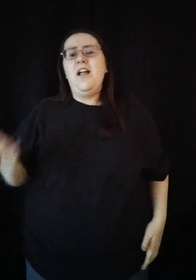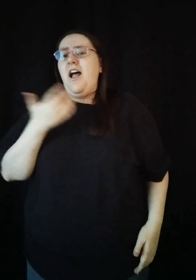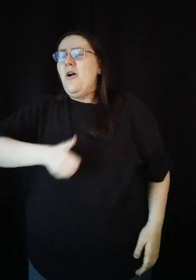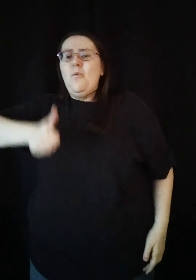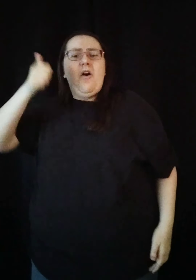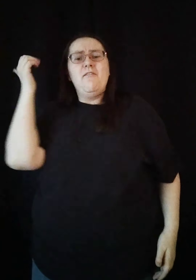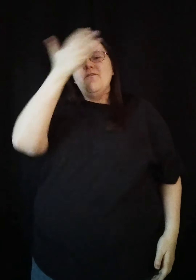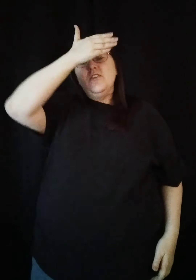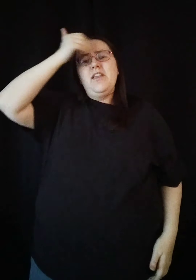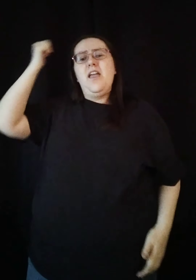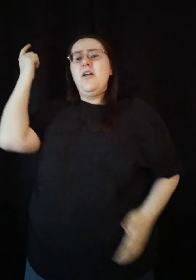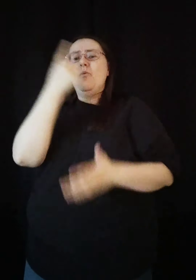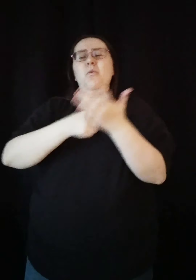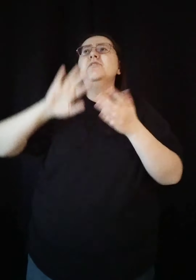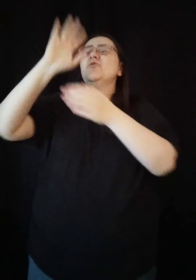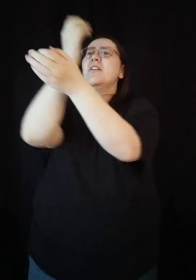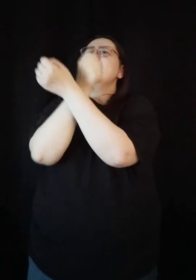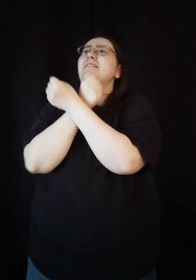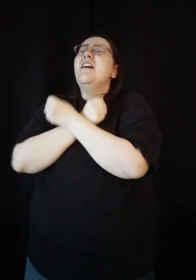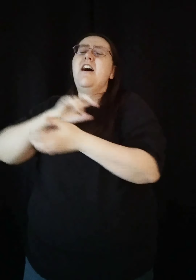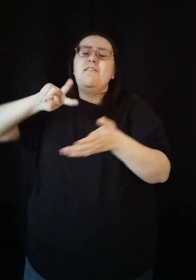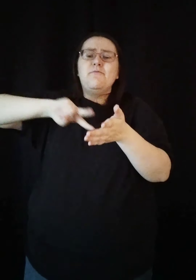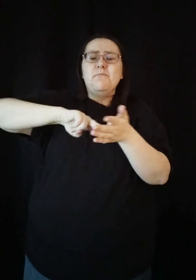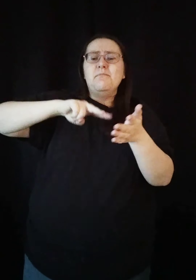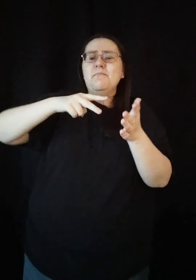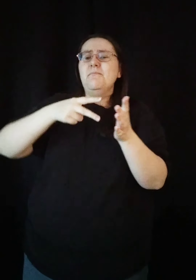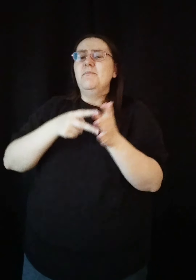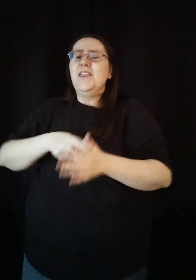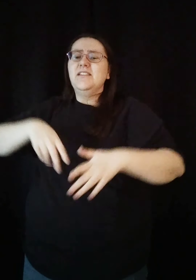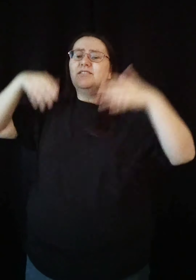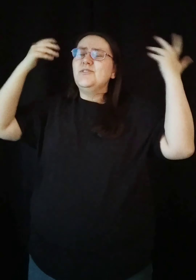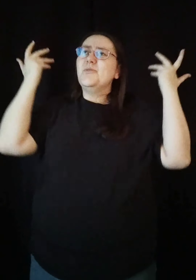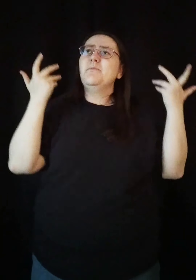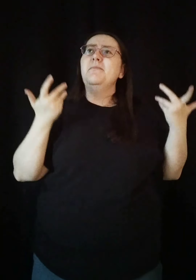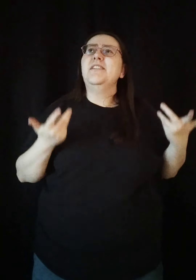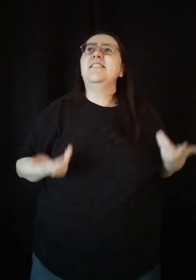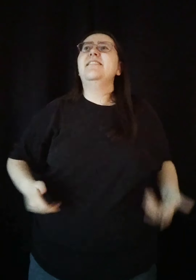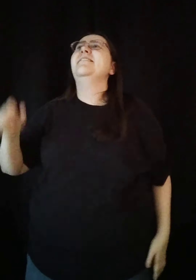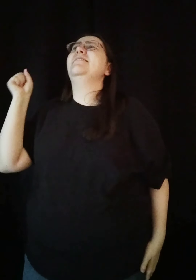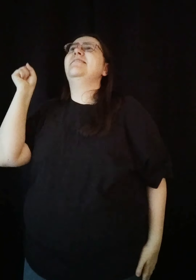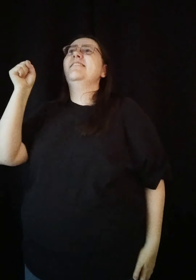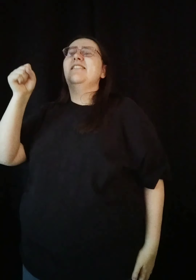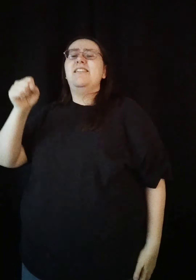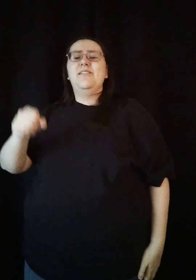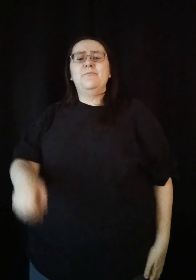I won't forget what You're love means to me, yeah